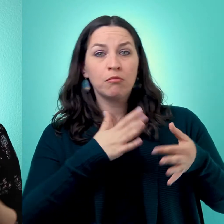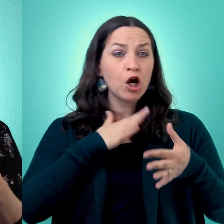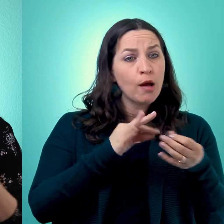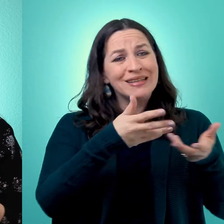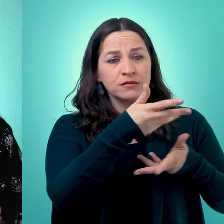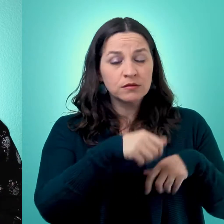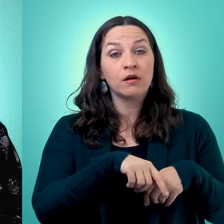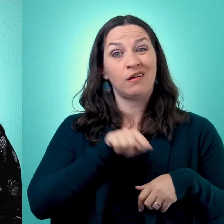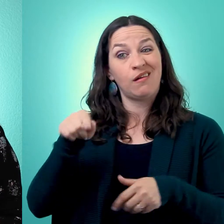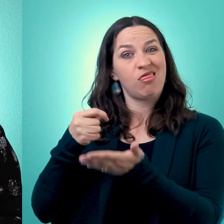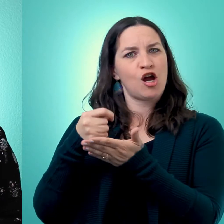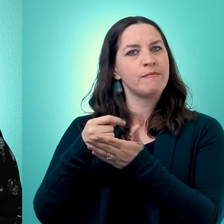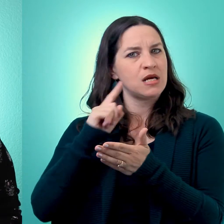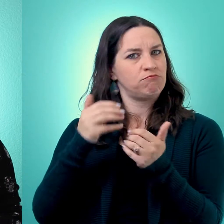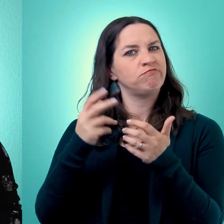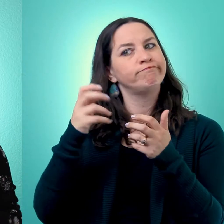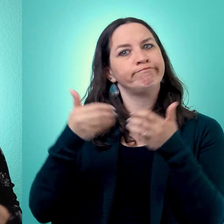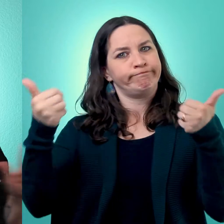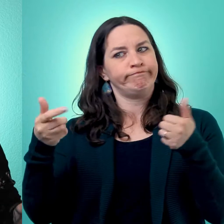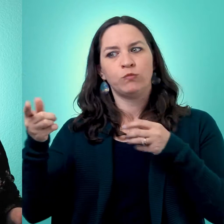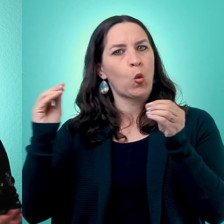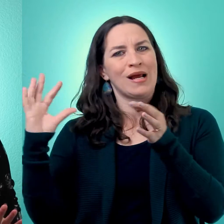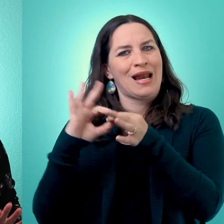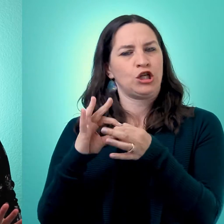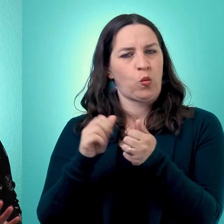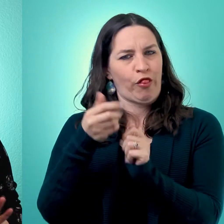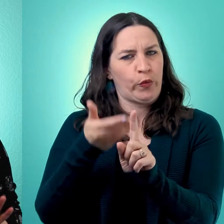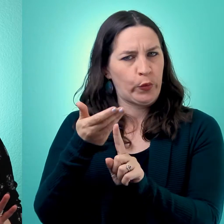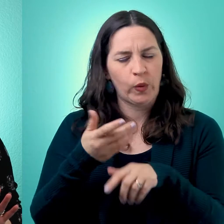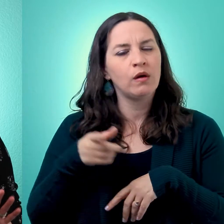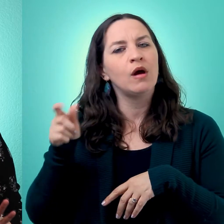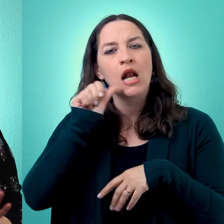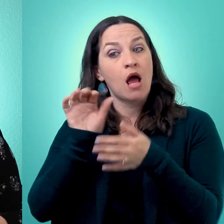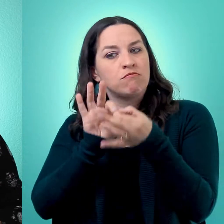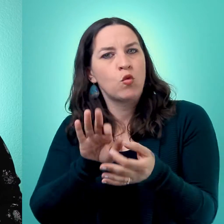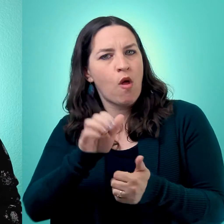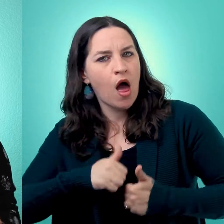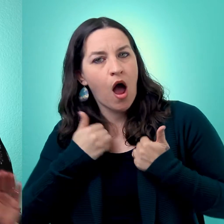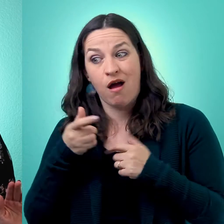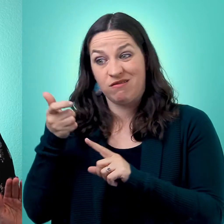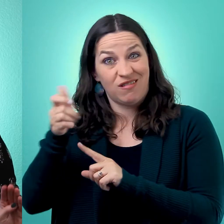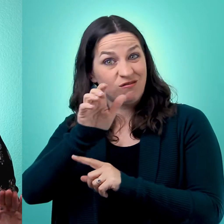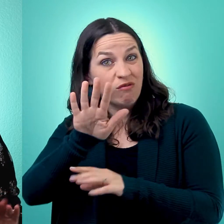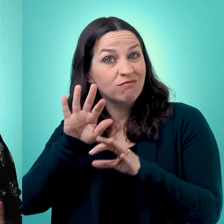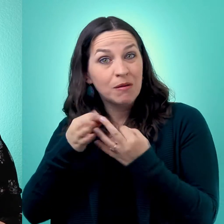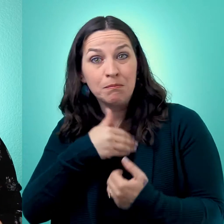When you're with a therapist, they have no connection to any other part of your life. They don't know any of your family members.